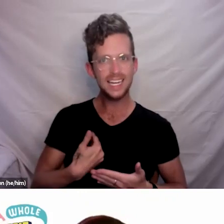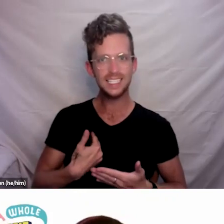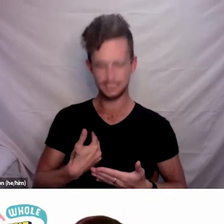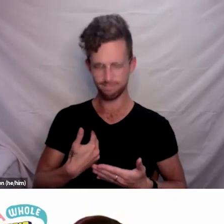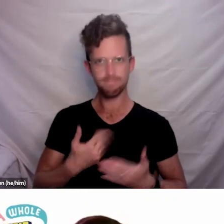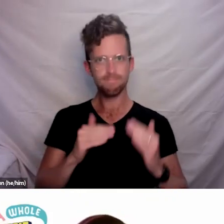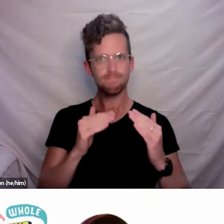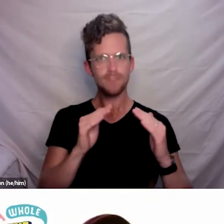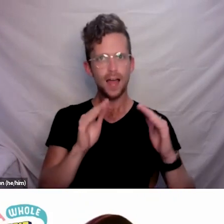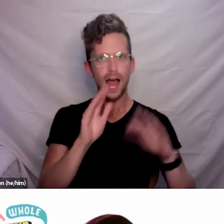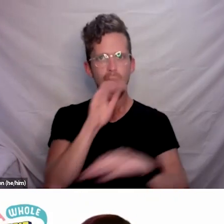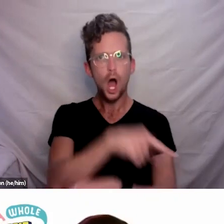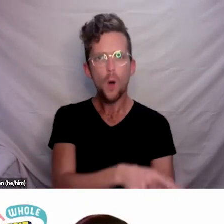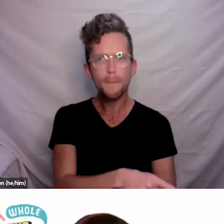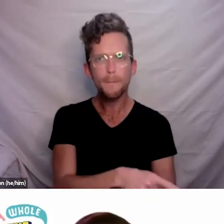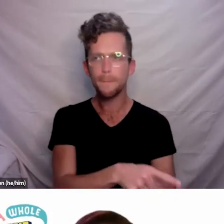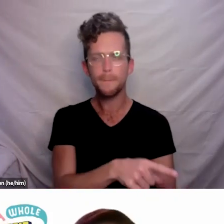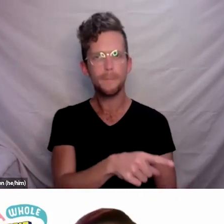to potential social isolation.